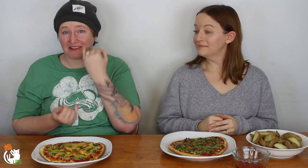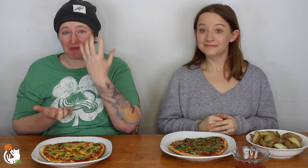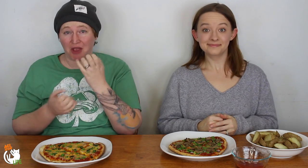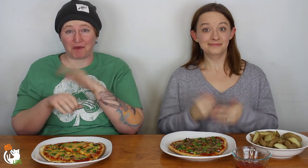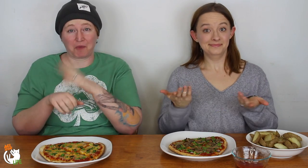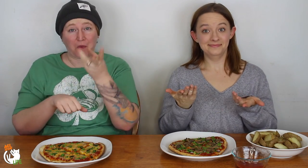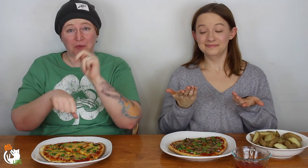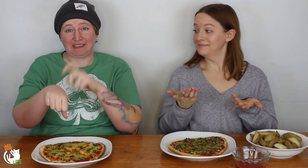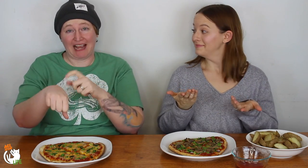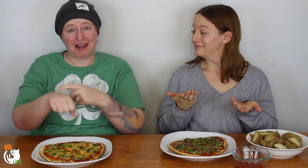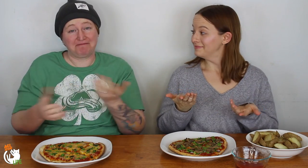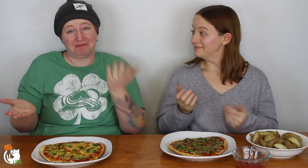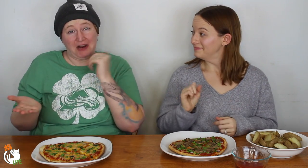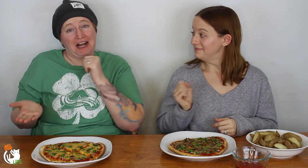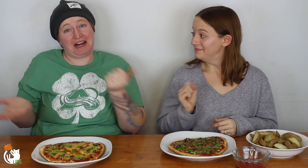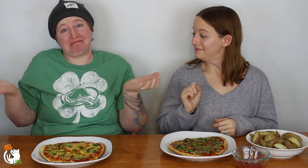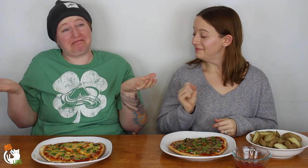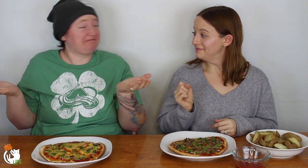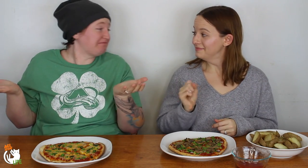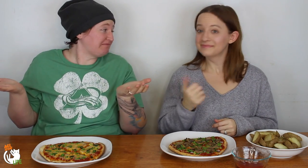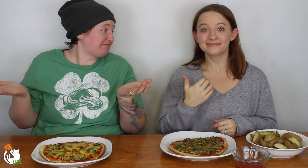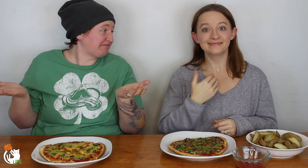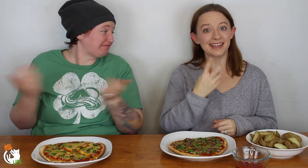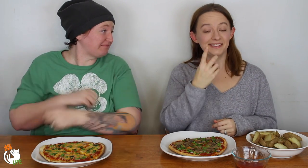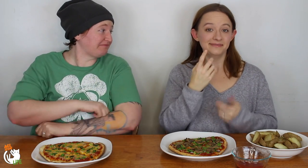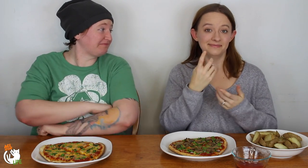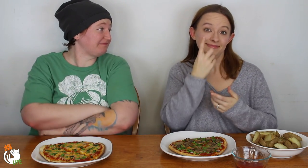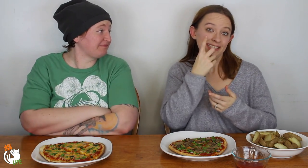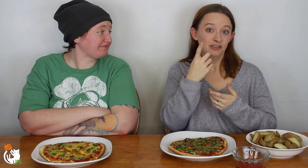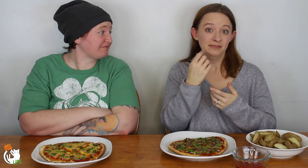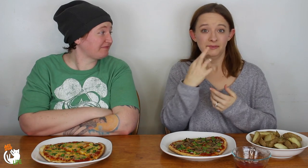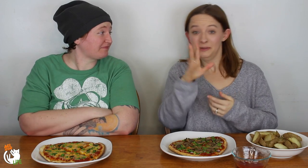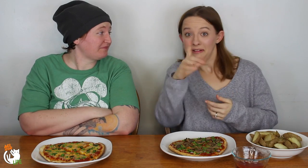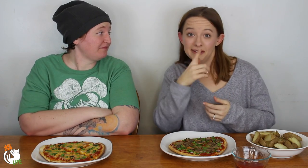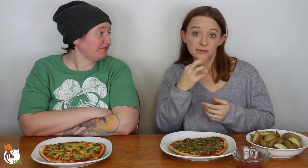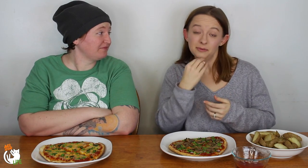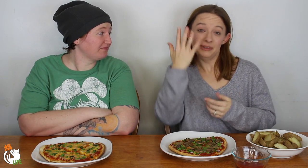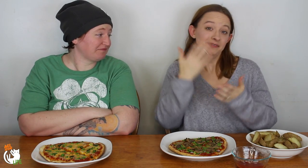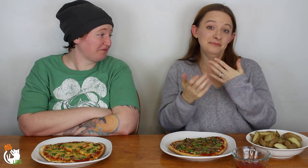So you guys can watch and eat with us if you want to on your own time. Why not?! - Yeah, you can have dinner, lunch,